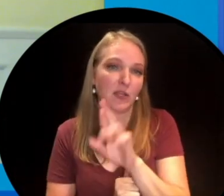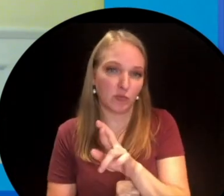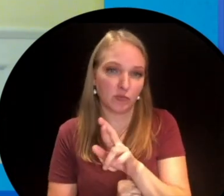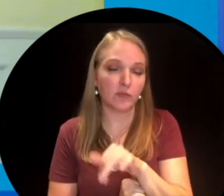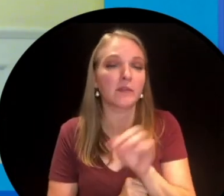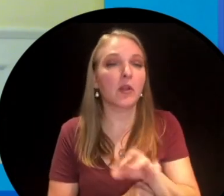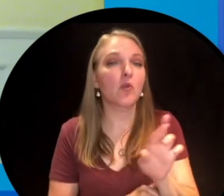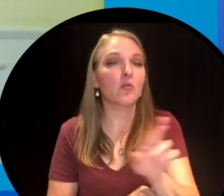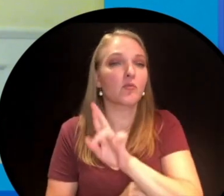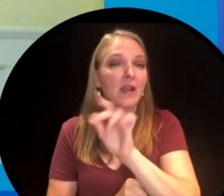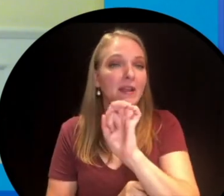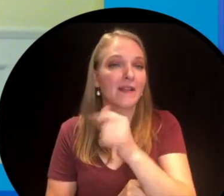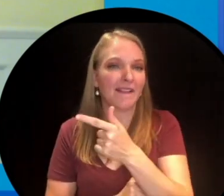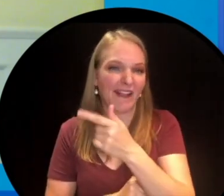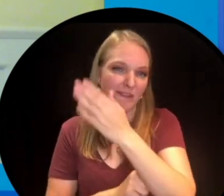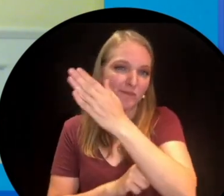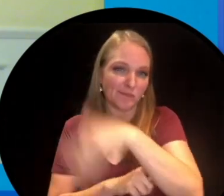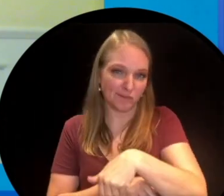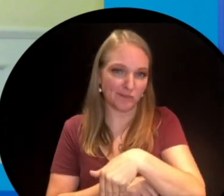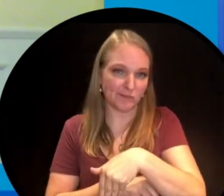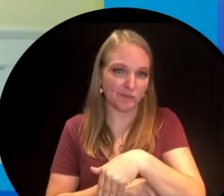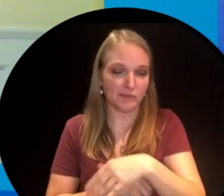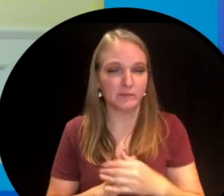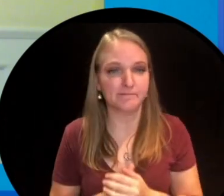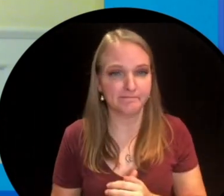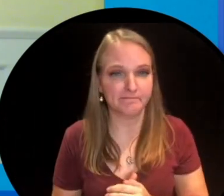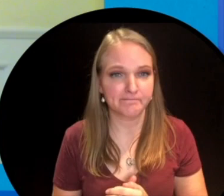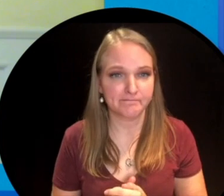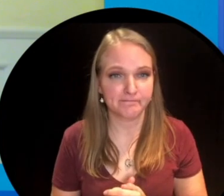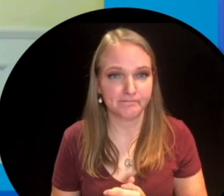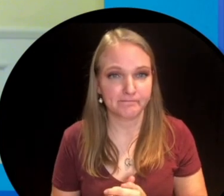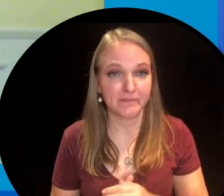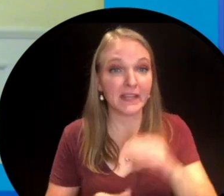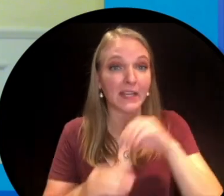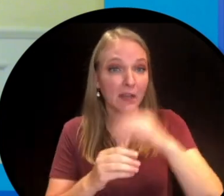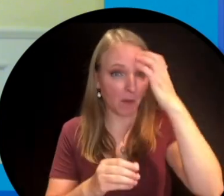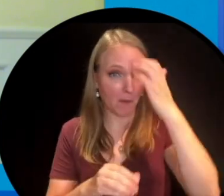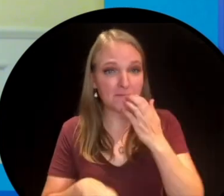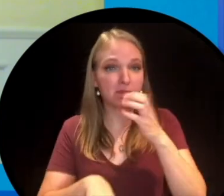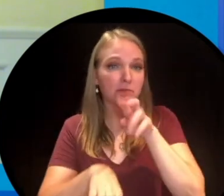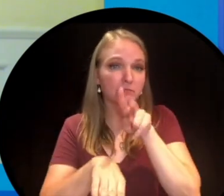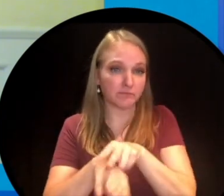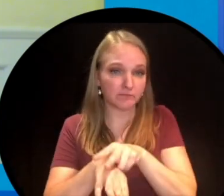to have his right leg amputated from just above the knee. When Terry was in hospital recovering,